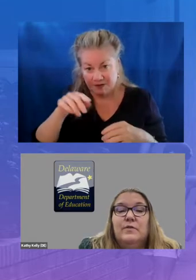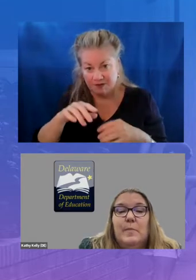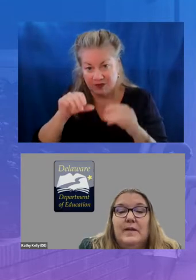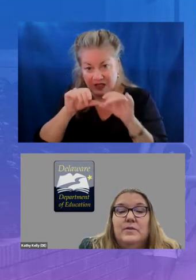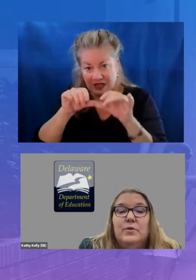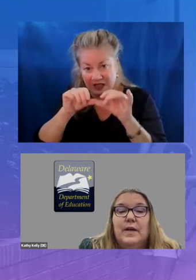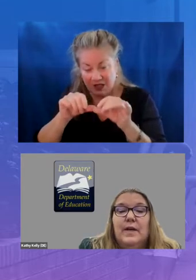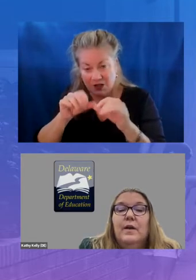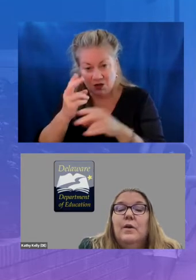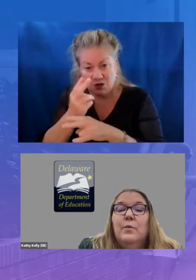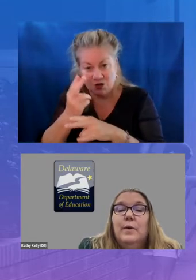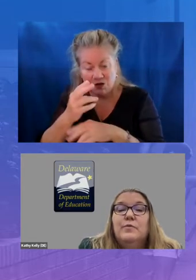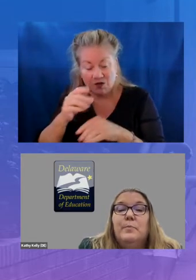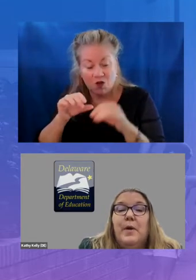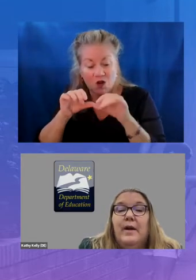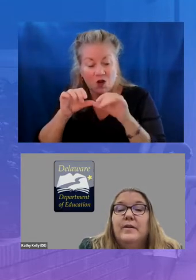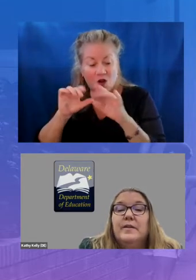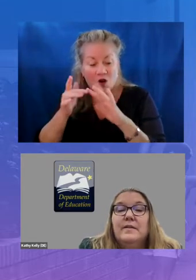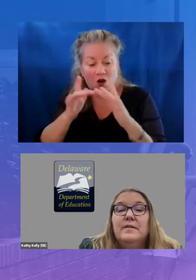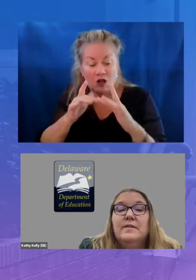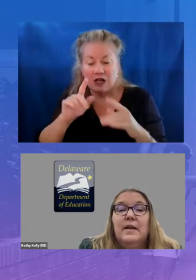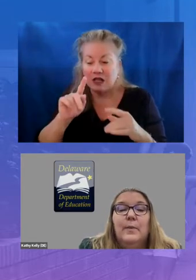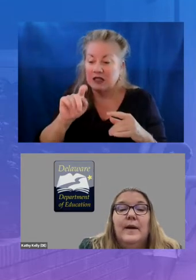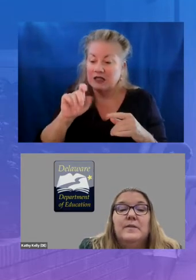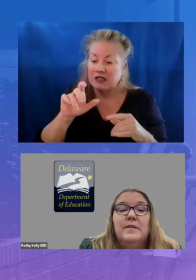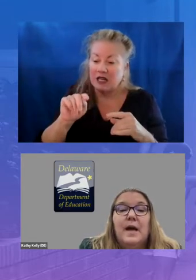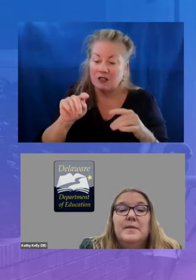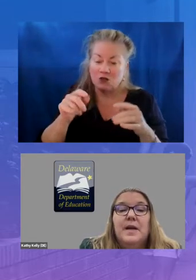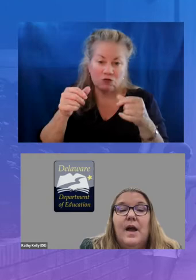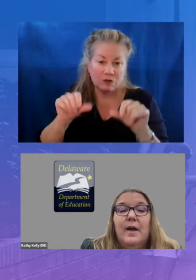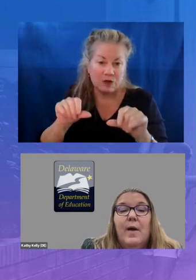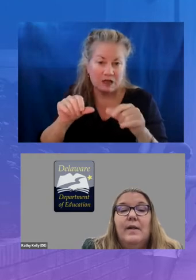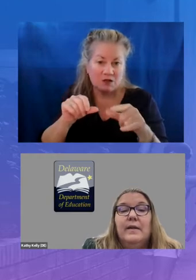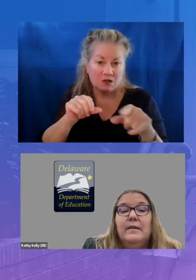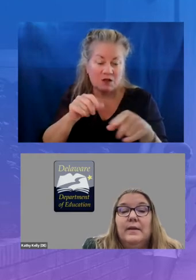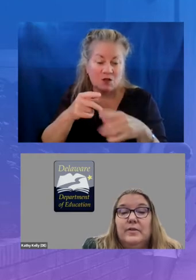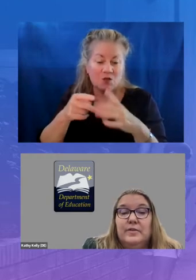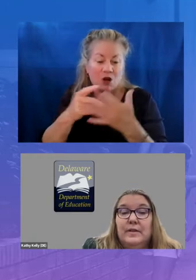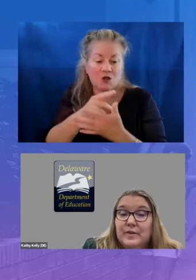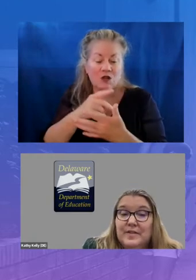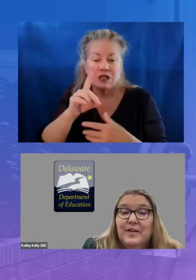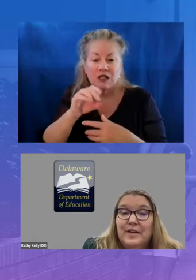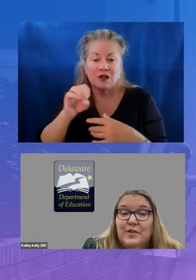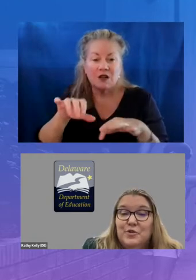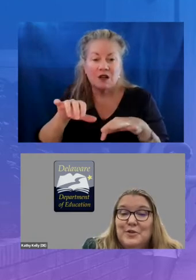repository which prioritizes delaware's adopted high quality literacy literacy instructional